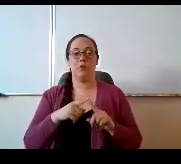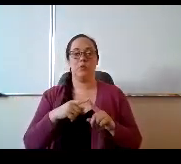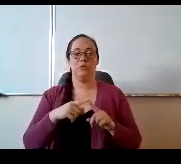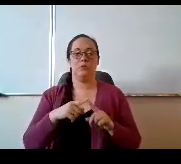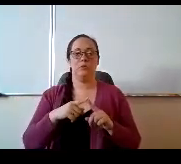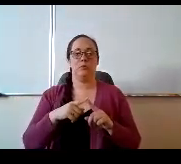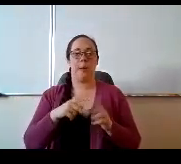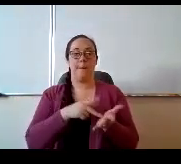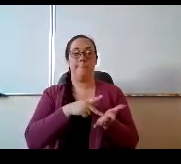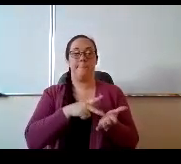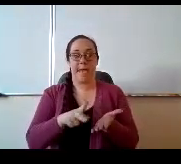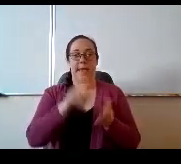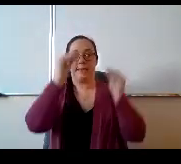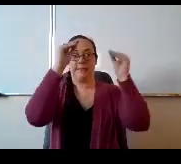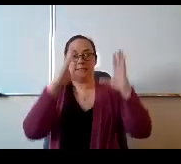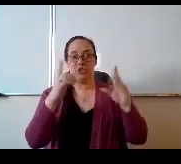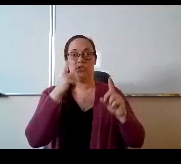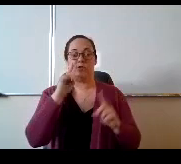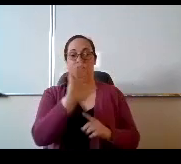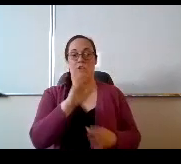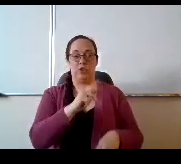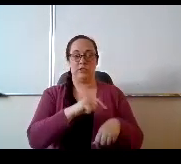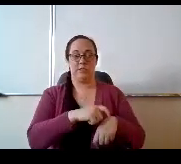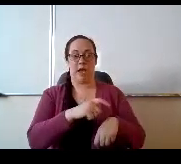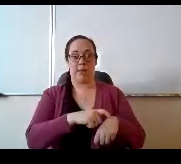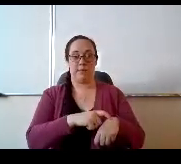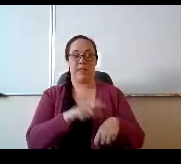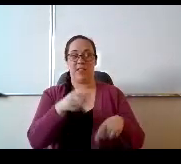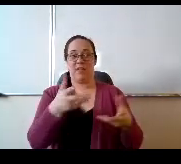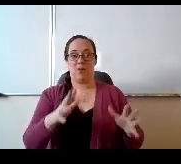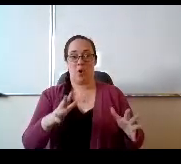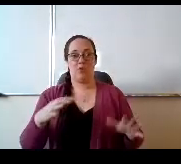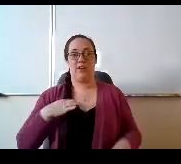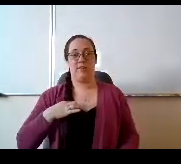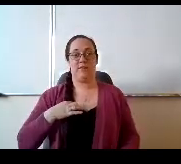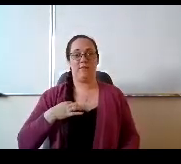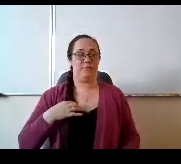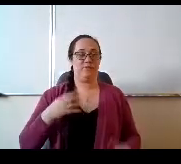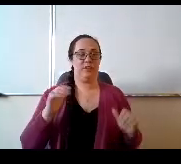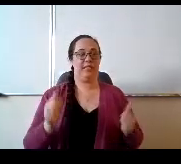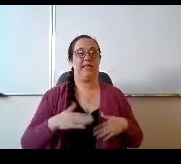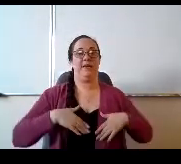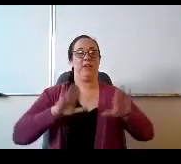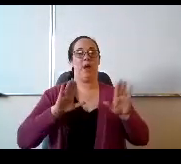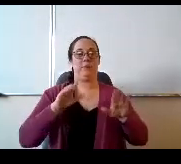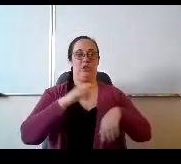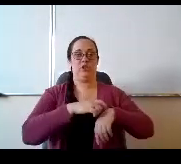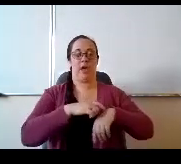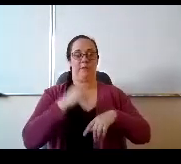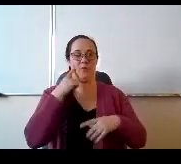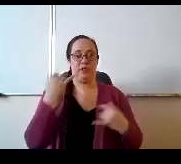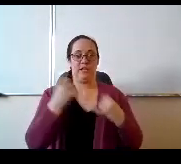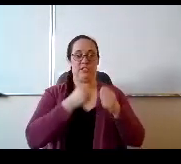the same time that they have given up. Already, for most of the year in addressing this and targeting kids that we that